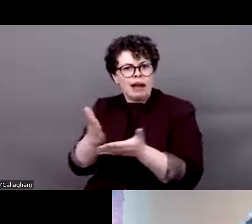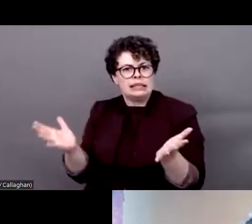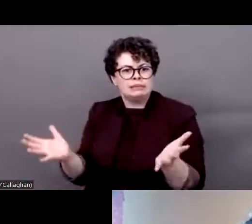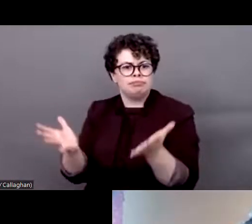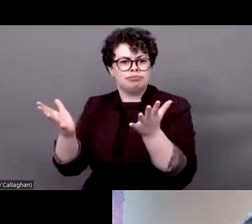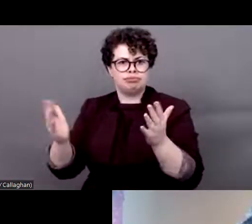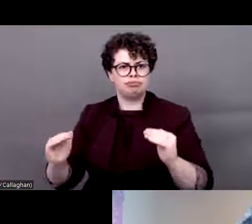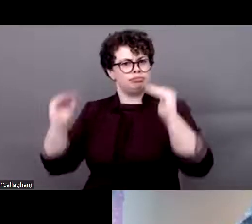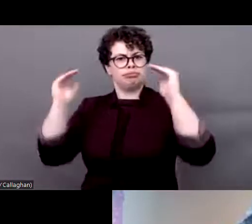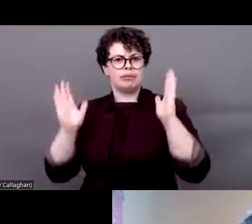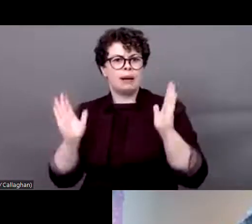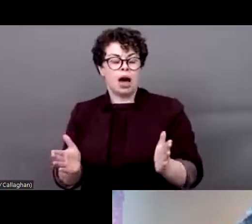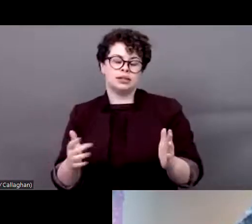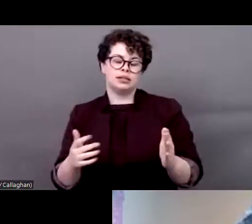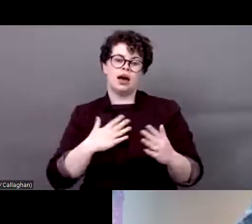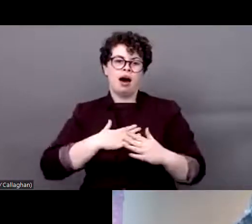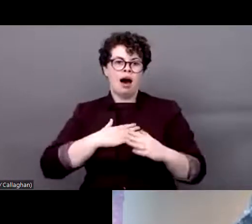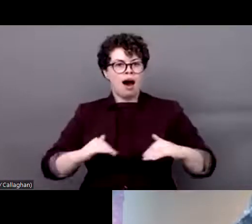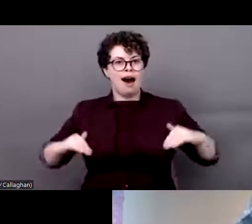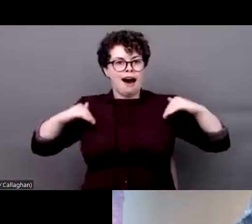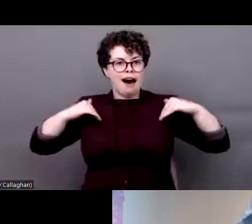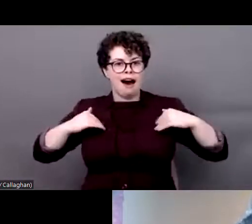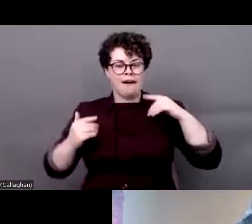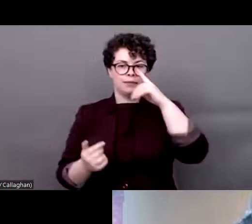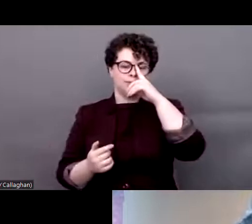the summit. The global pandemic both exposed